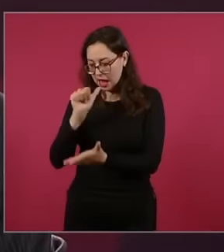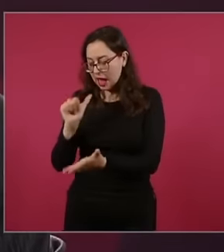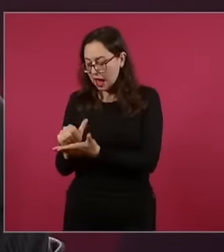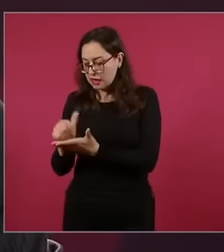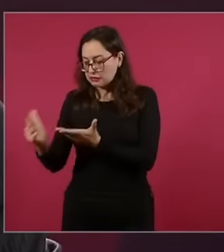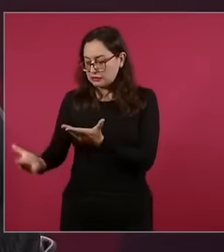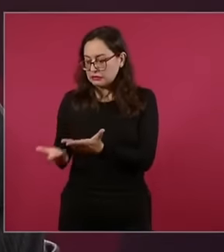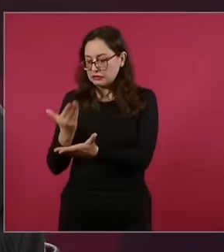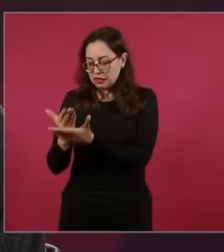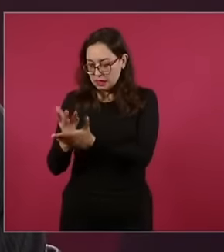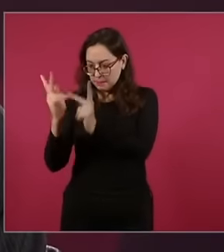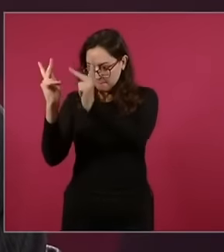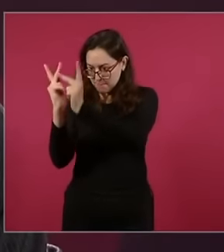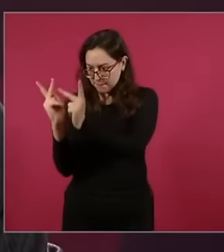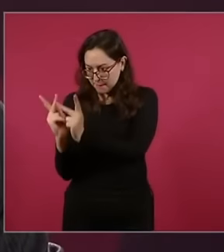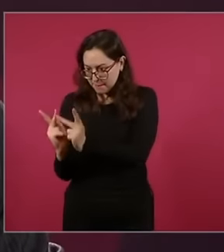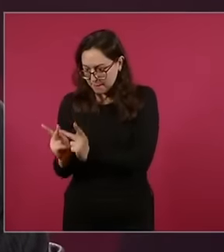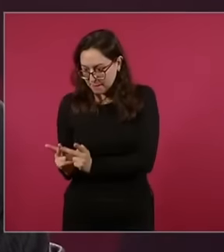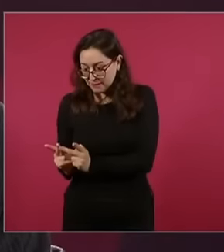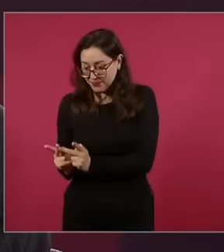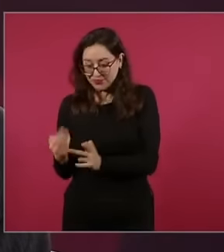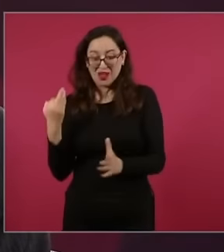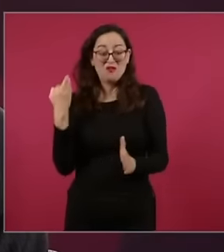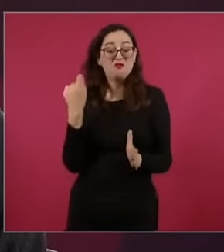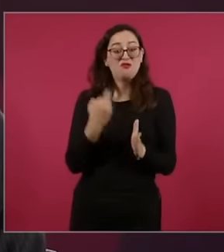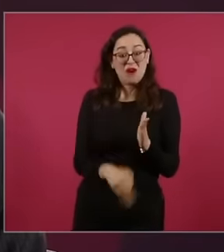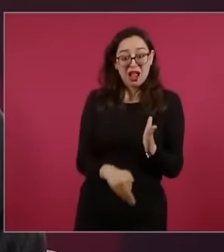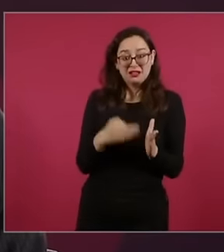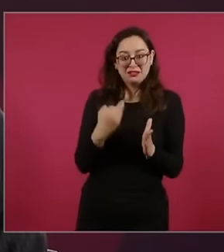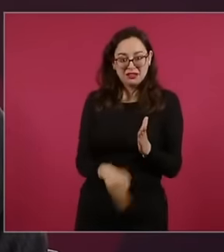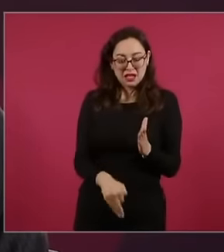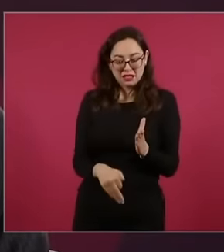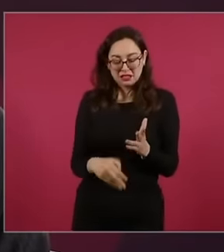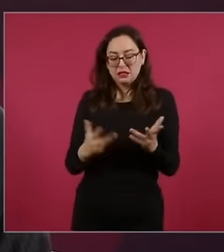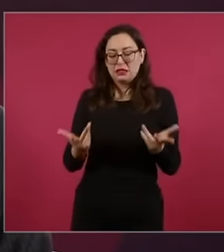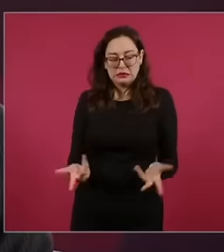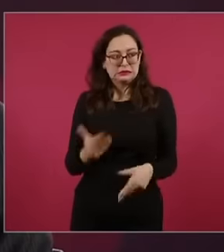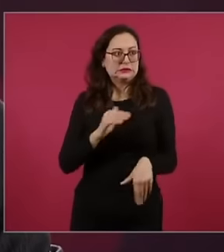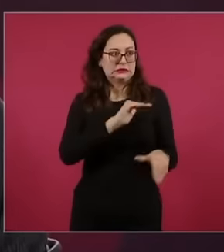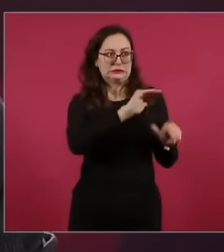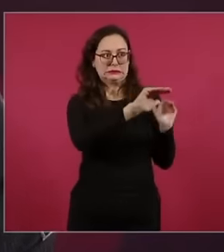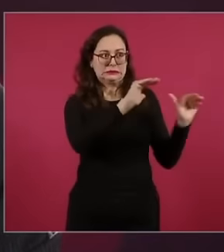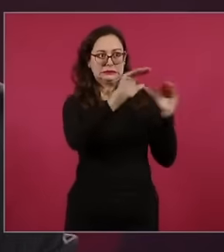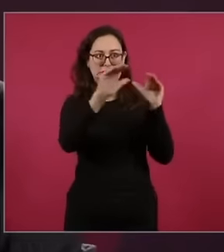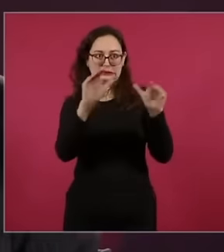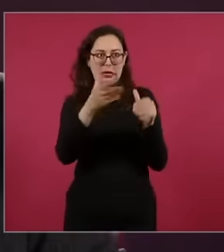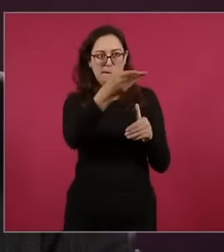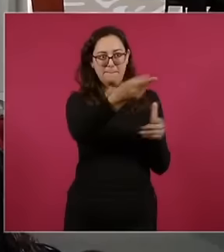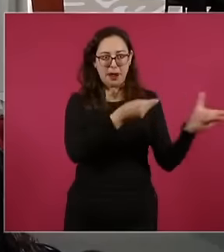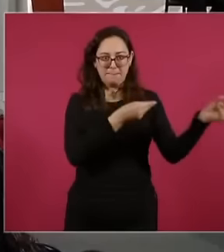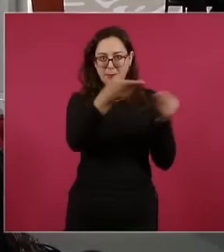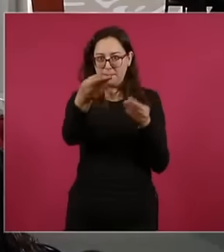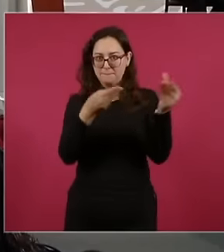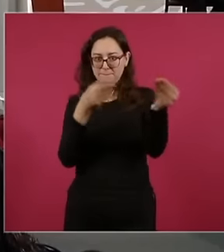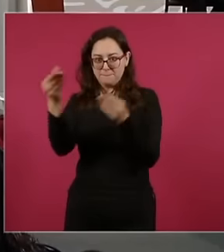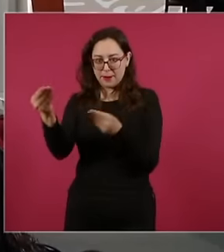that a reconstruction is being done but that it is up to the electoral court